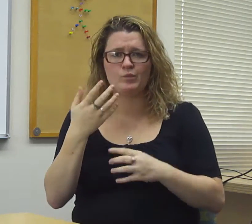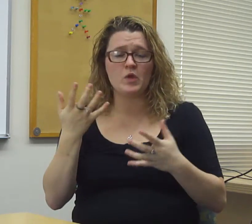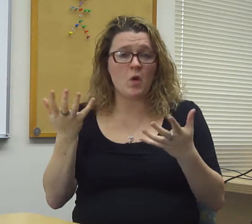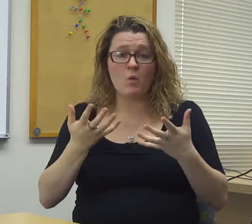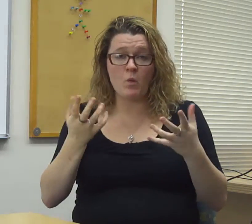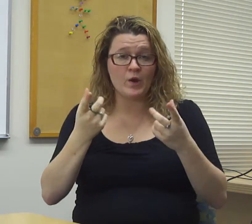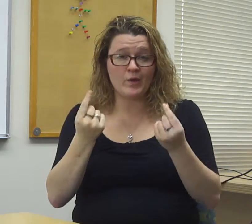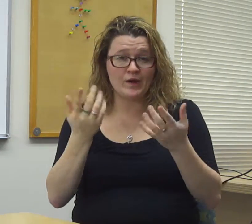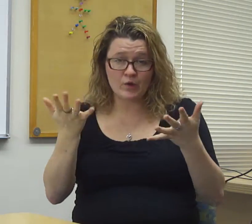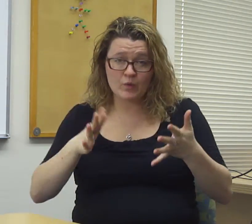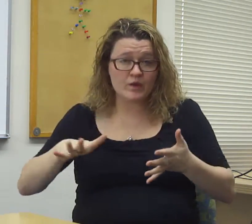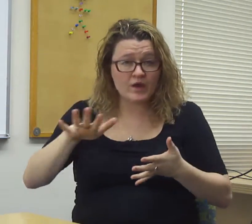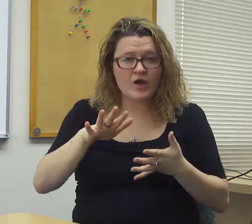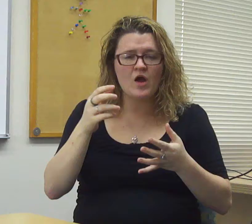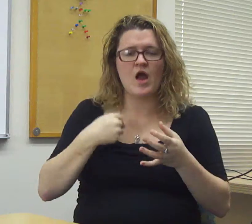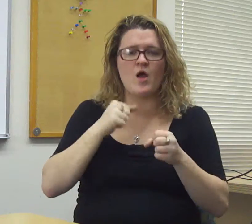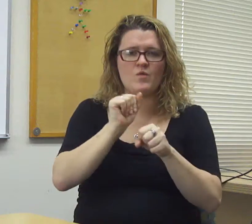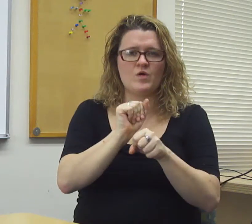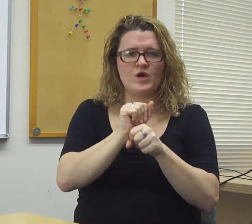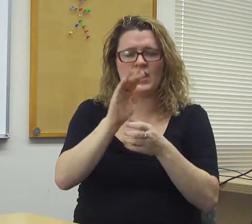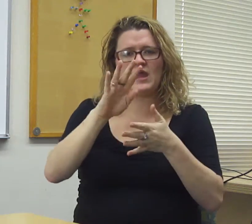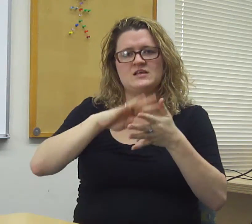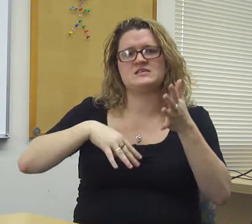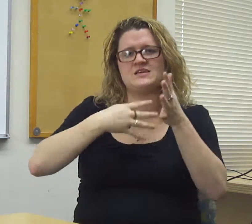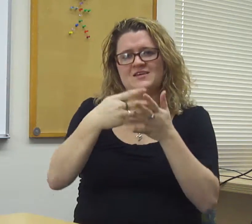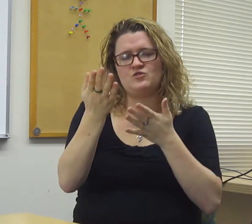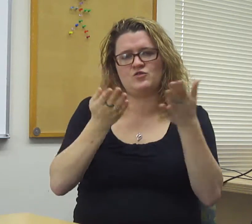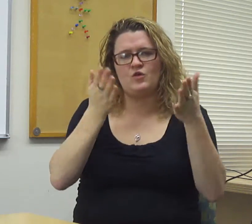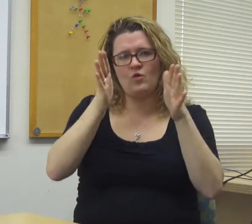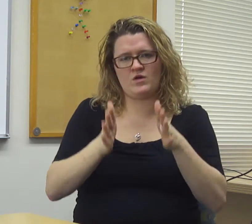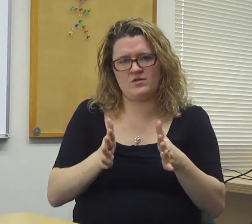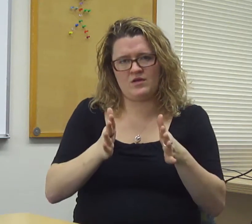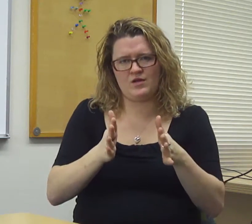I am a scheduler for the interpreters